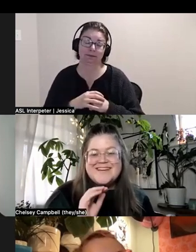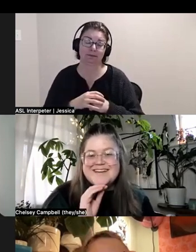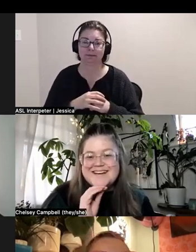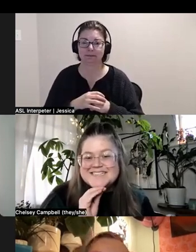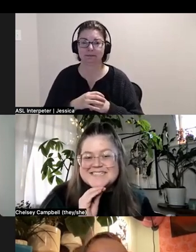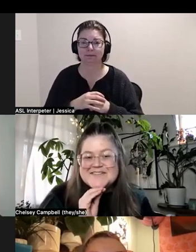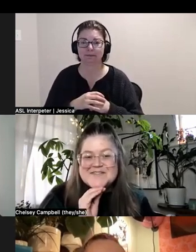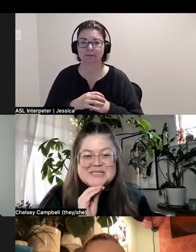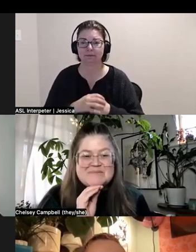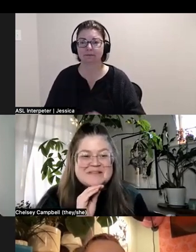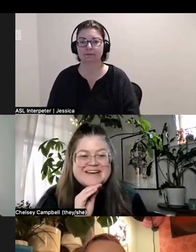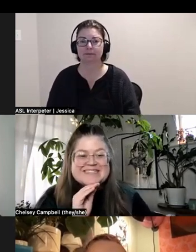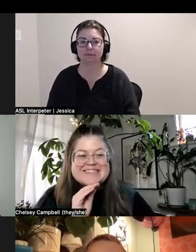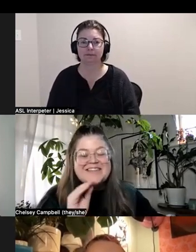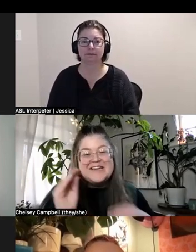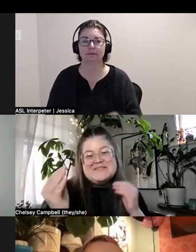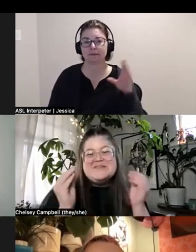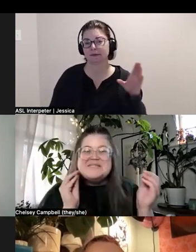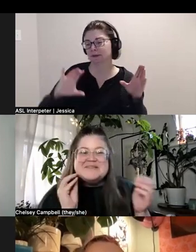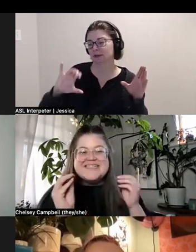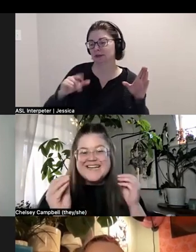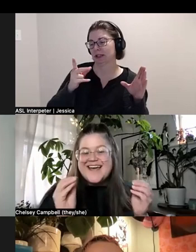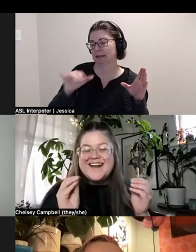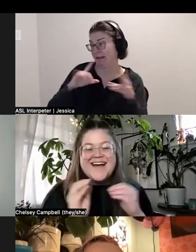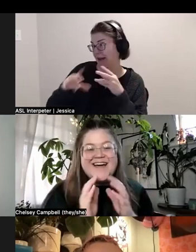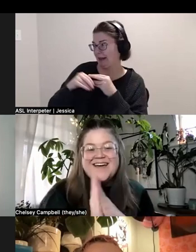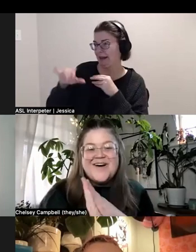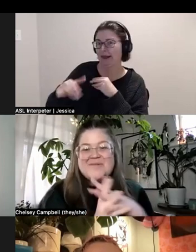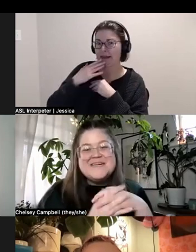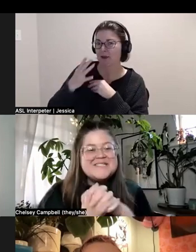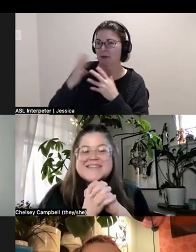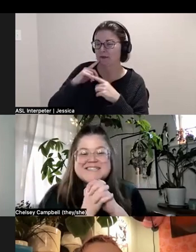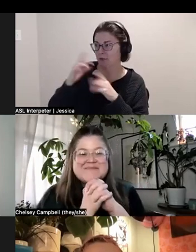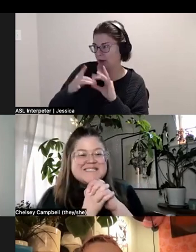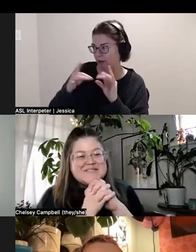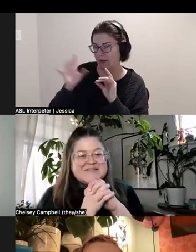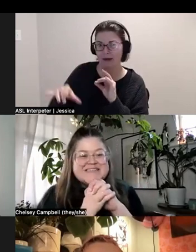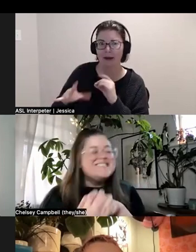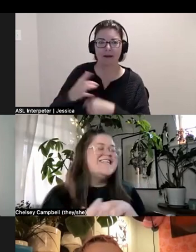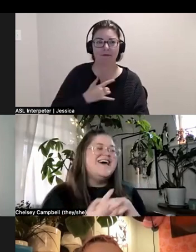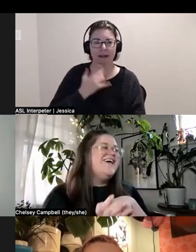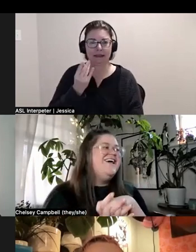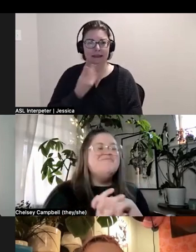Chelsey: I just have to jump on that and say thank you so much for saying that I always try to tell my students